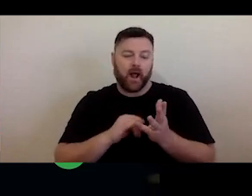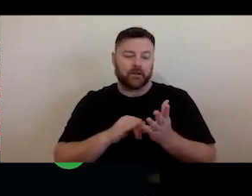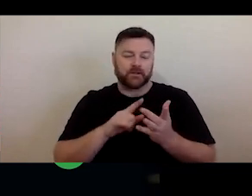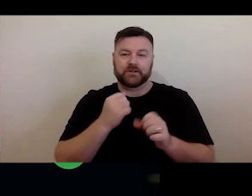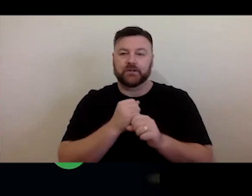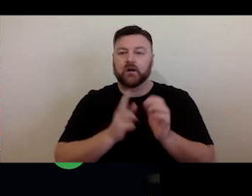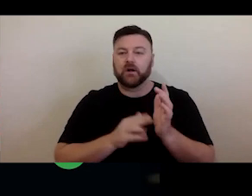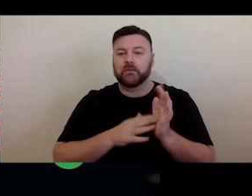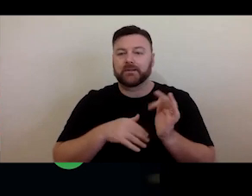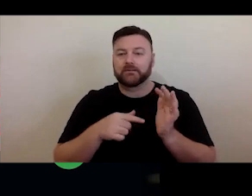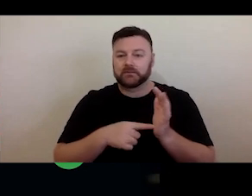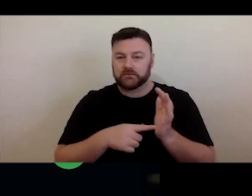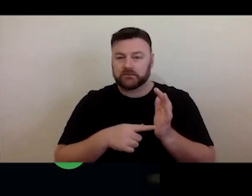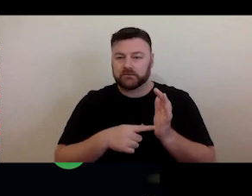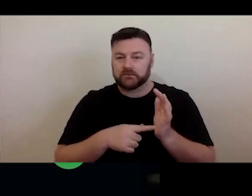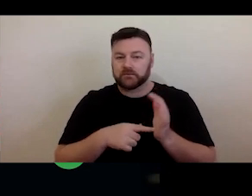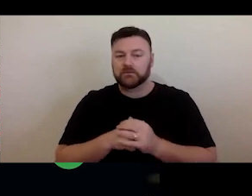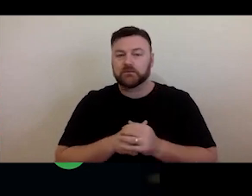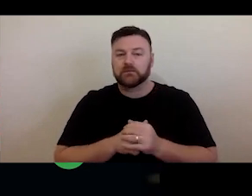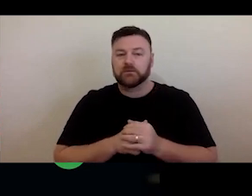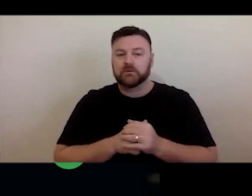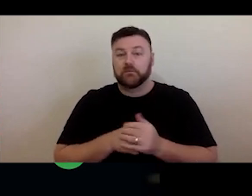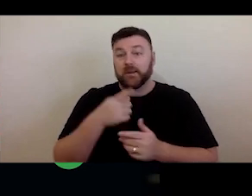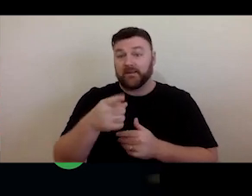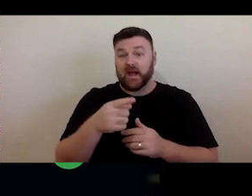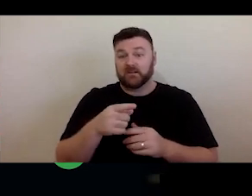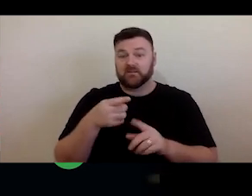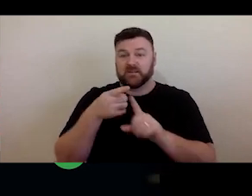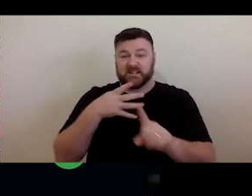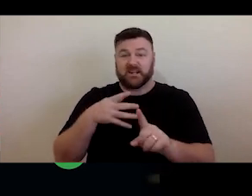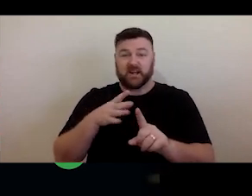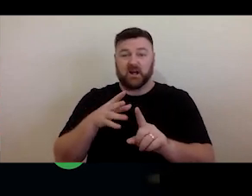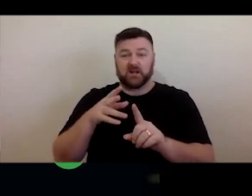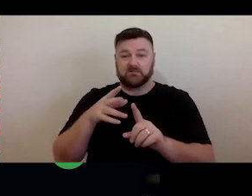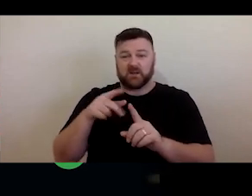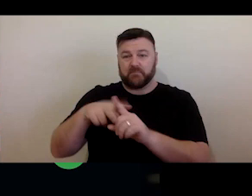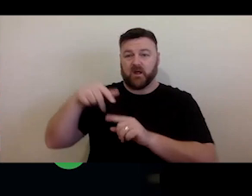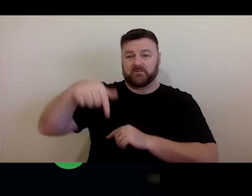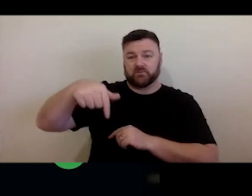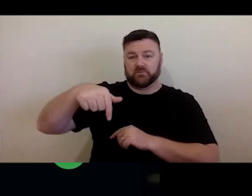They have fact sheets on live streaming and assignment, which is particularly relevant to the conversation. The